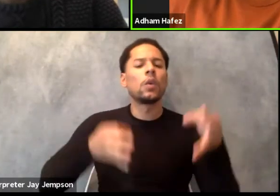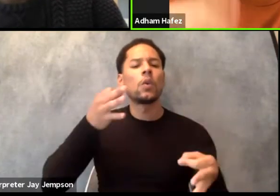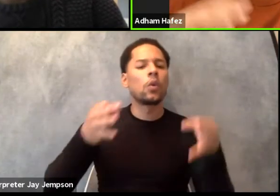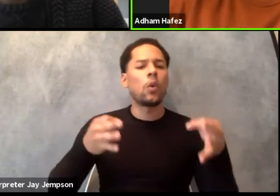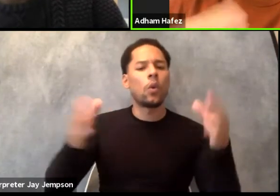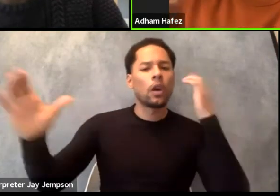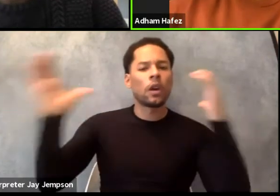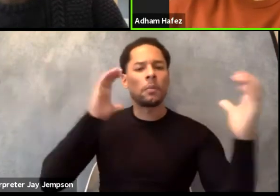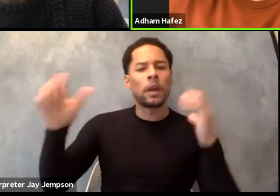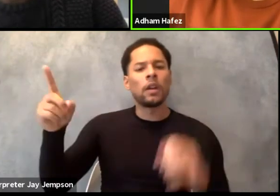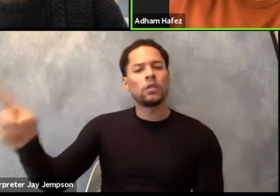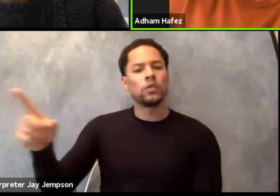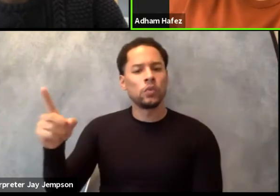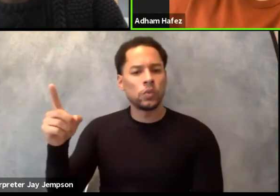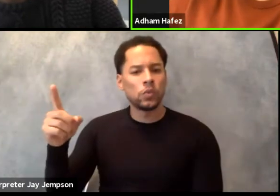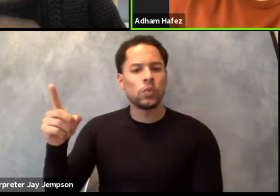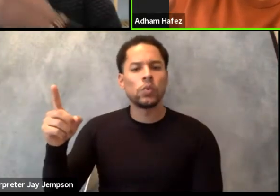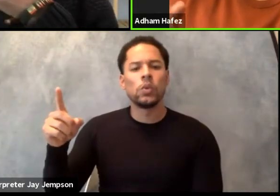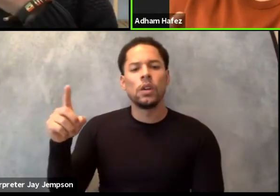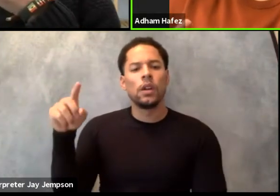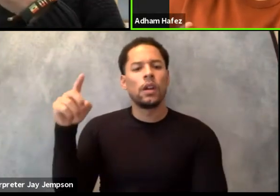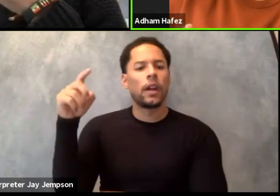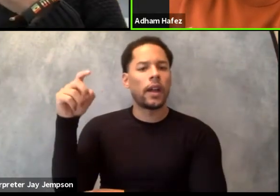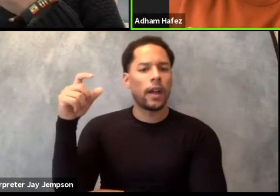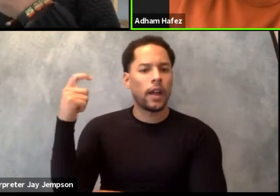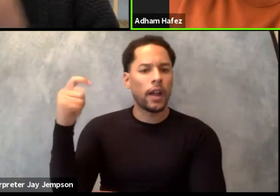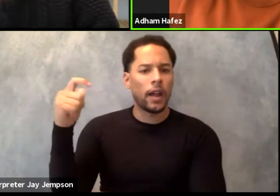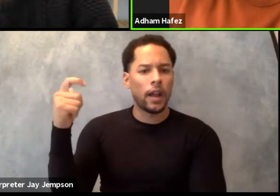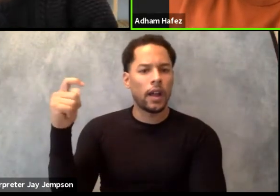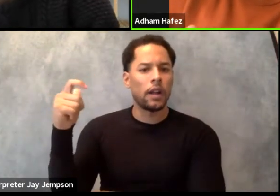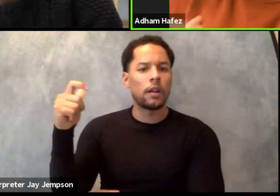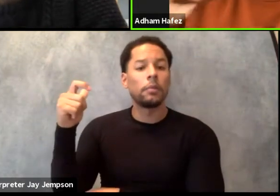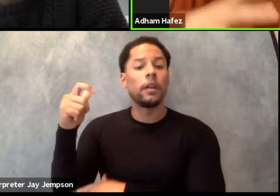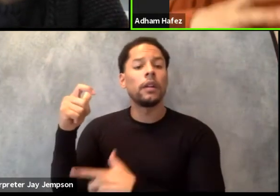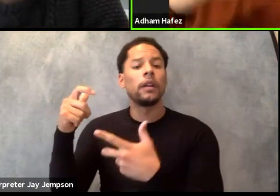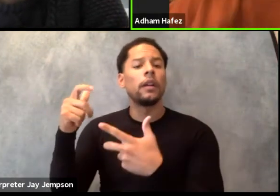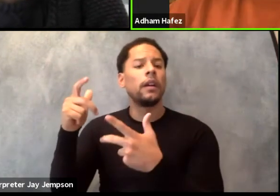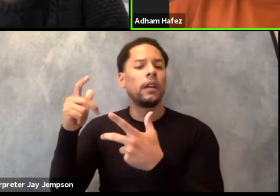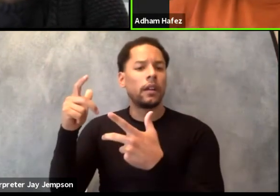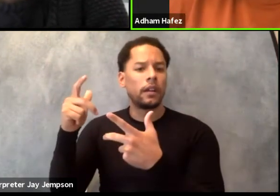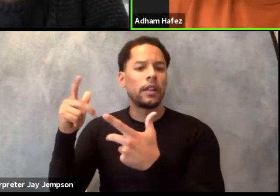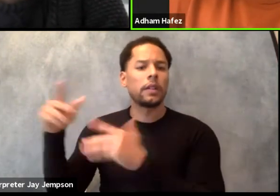from the late 19th century until the mid-20th century. So that's a lot of texts.